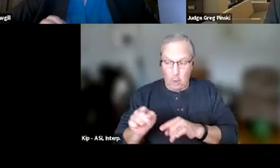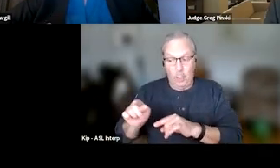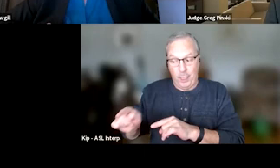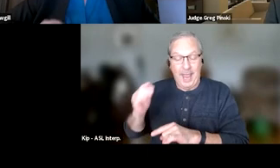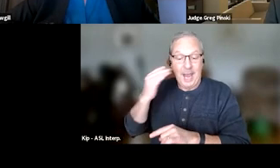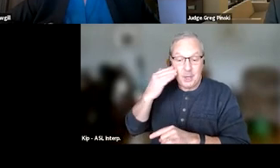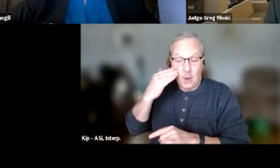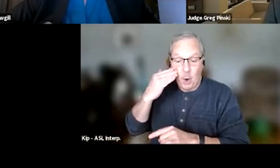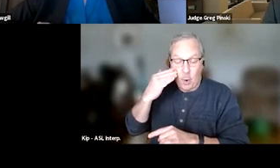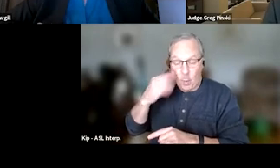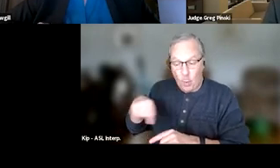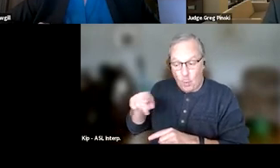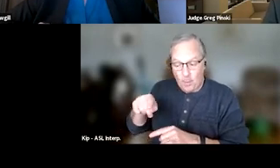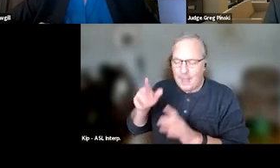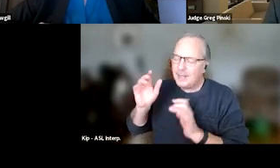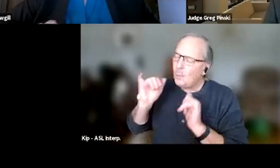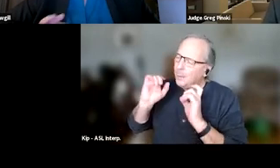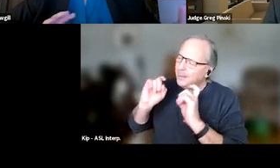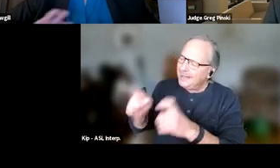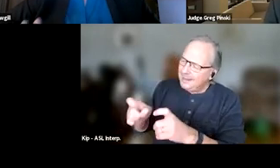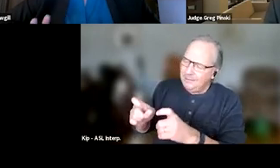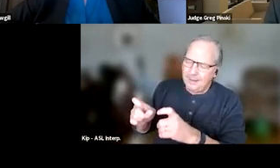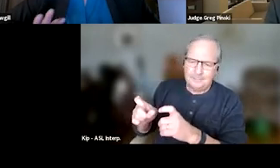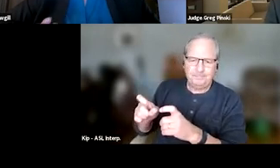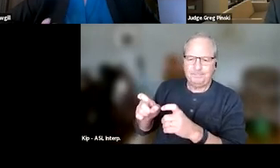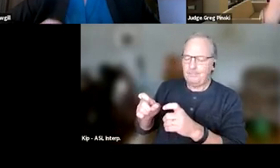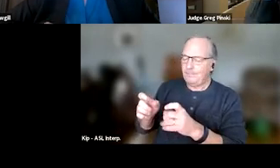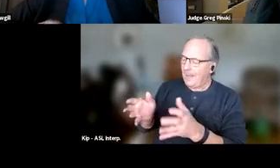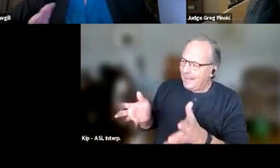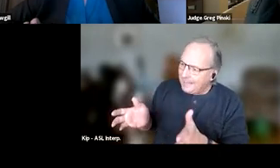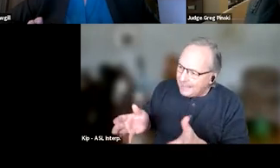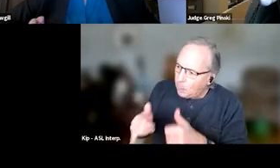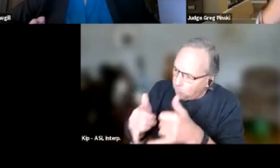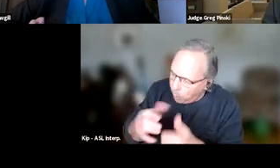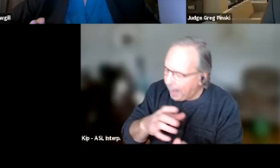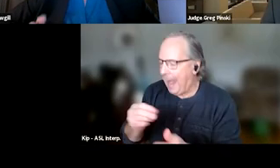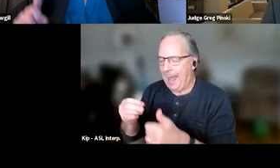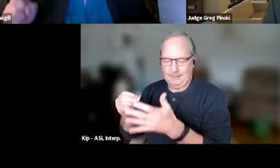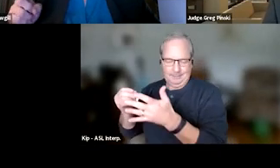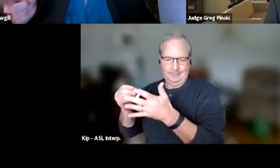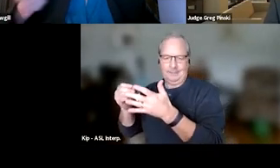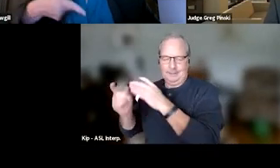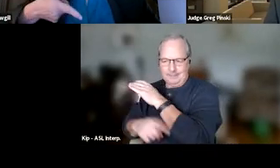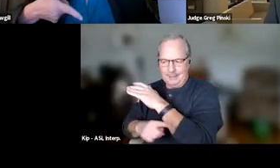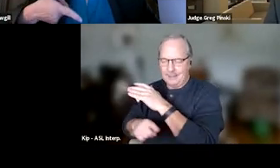This is why we give incentives and sanctions together. You can give them both. With sanctions, one bad thing doesn't cancel